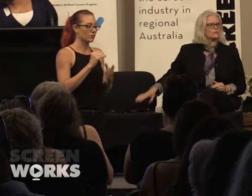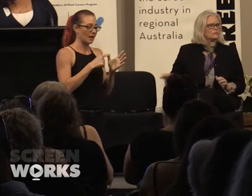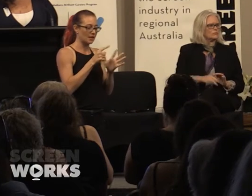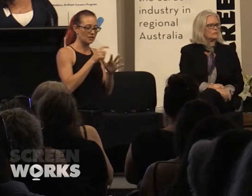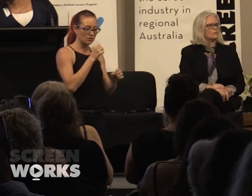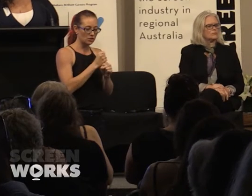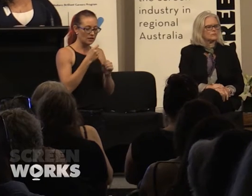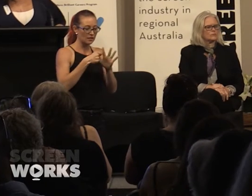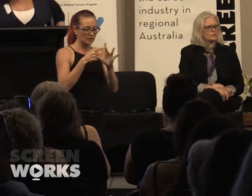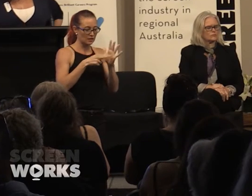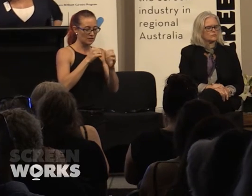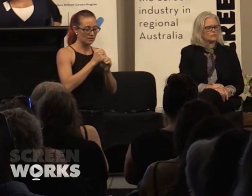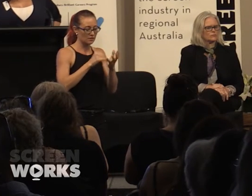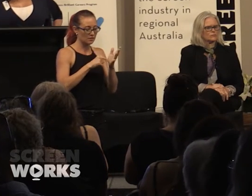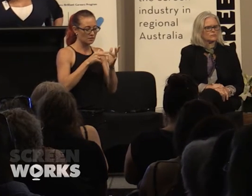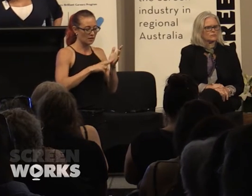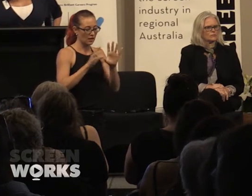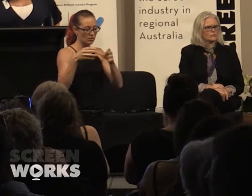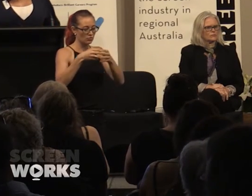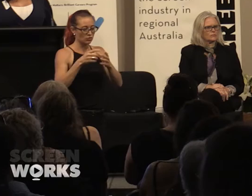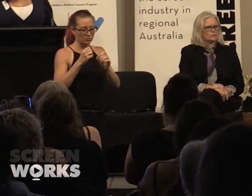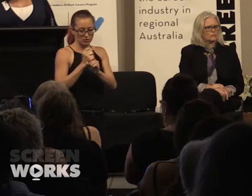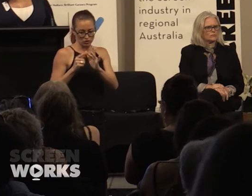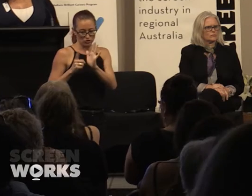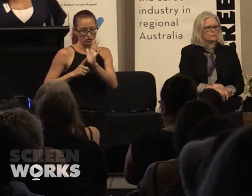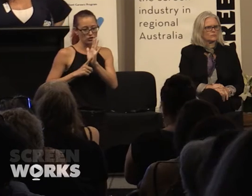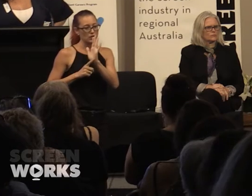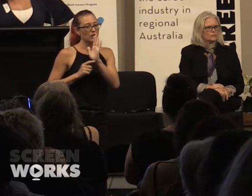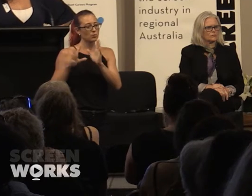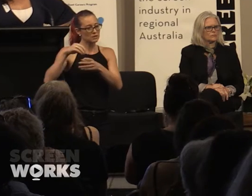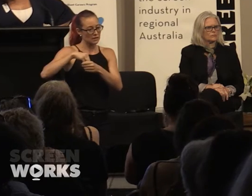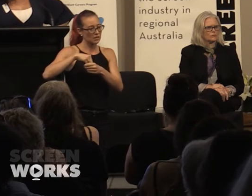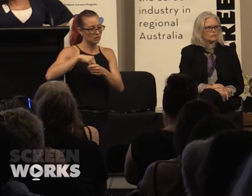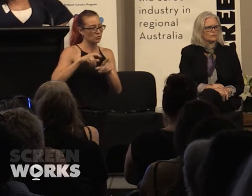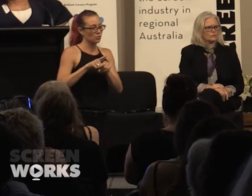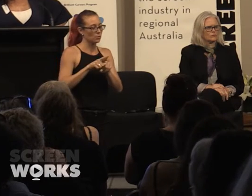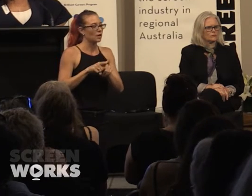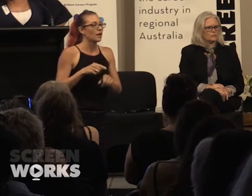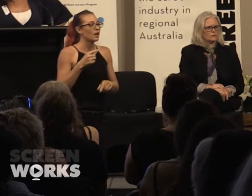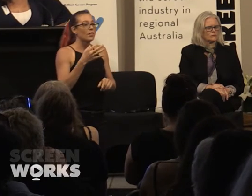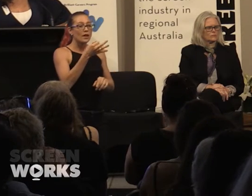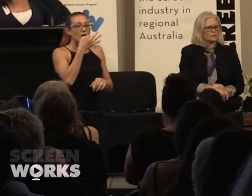Kingston and the group that Gill was in as well and asking 'so what are you gonna